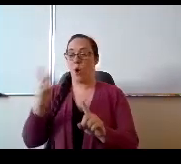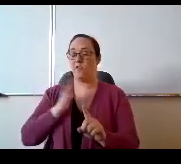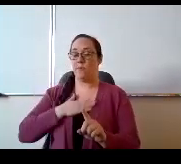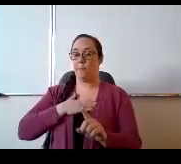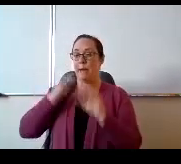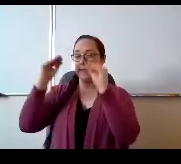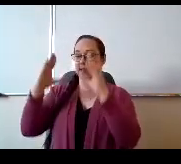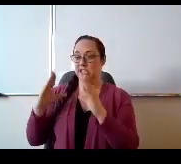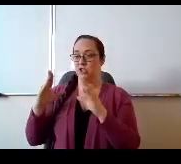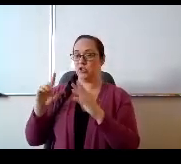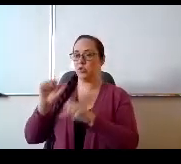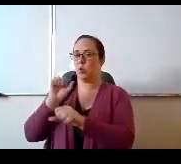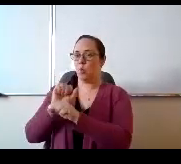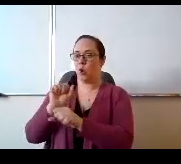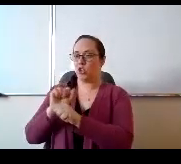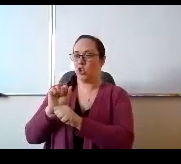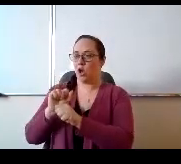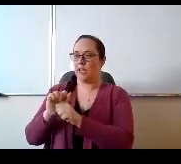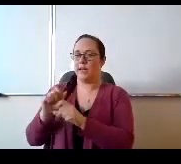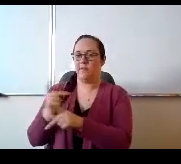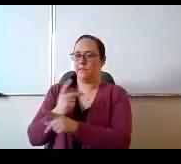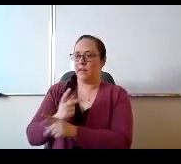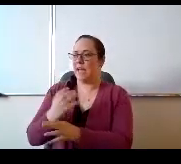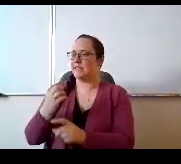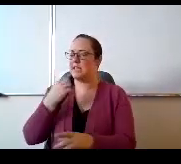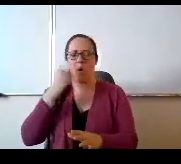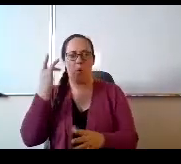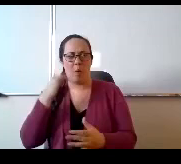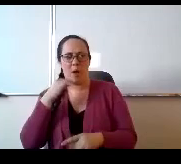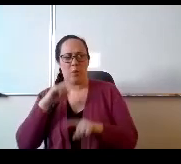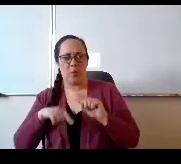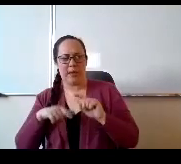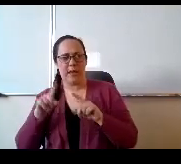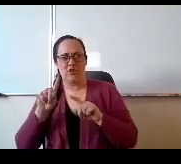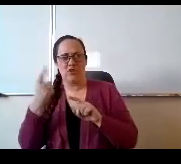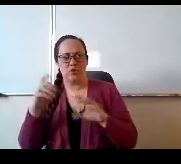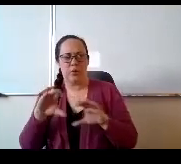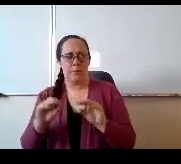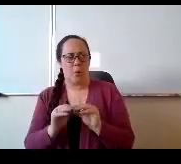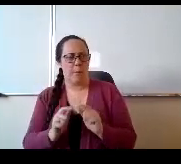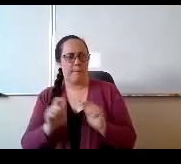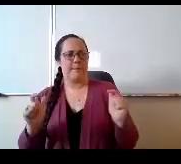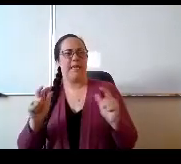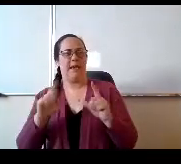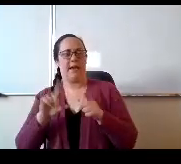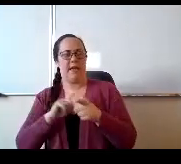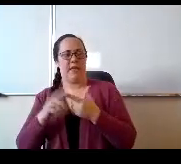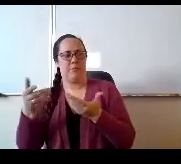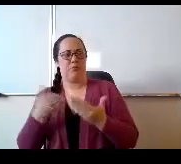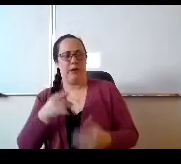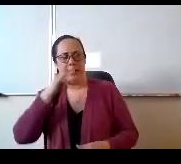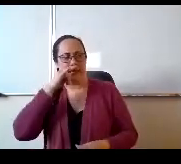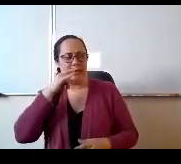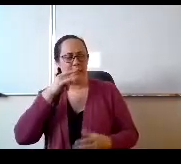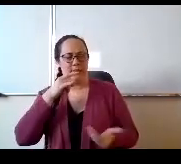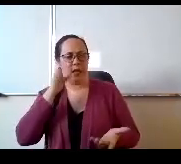why can't we do that on a bigger scale to bring in our kids that we will know at that time were coming our choice.